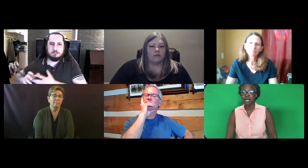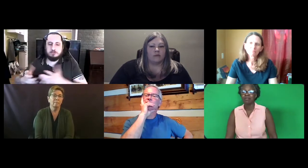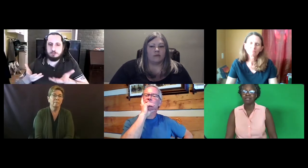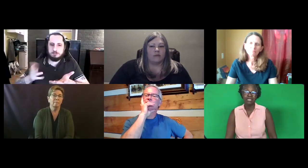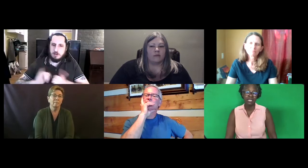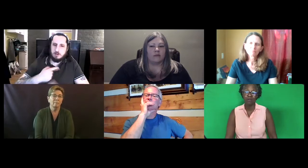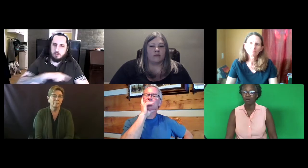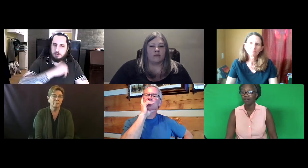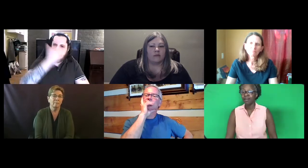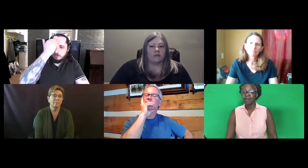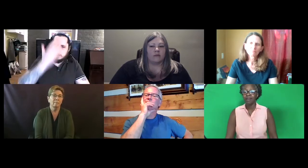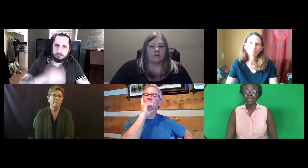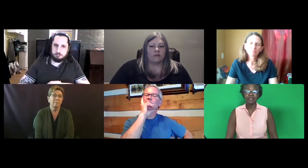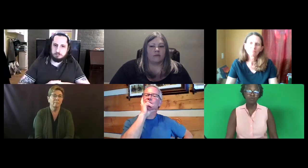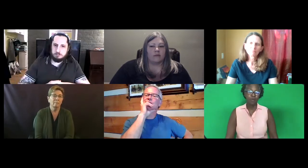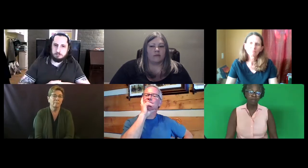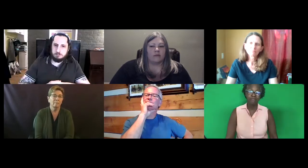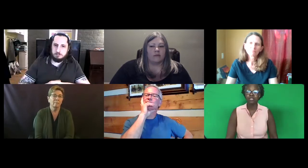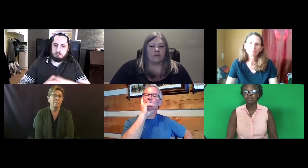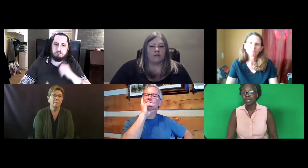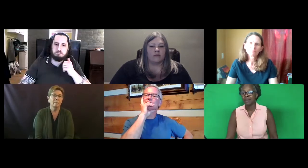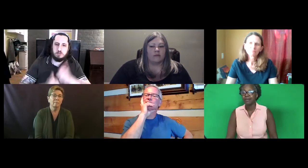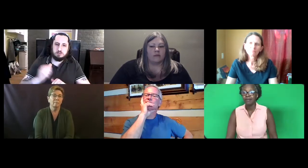Black or Latino or against women versus men.